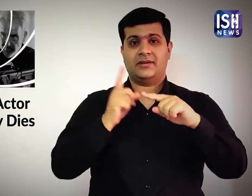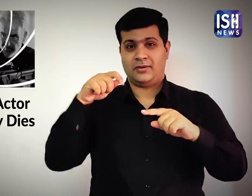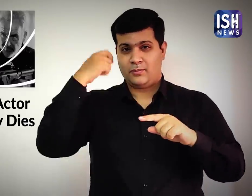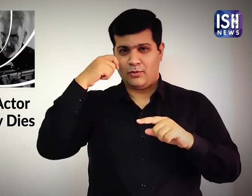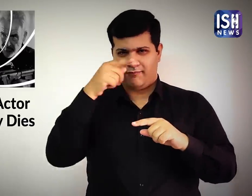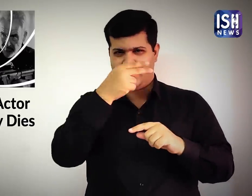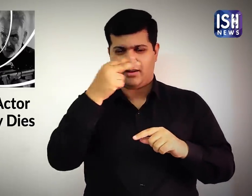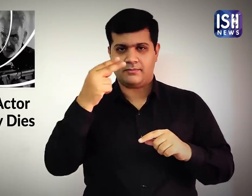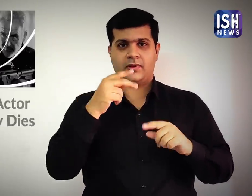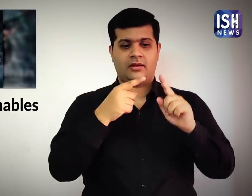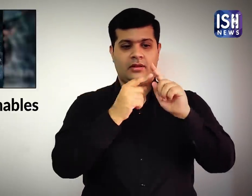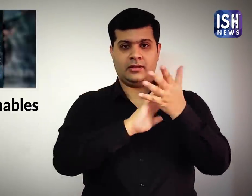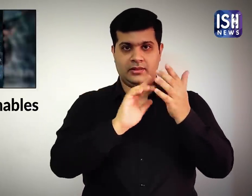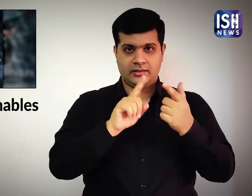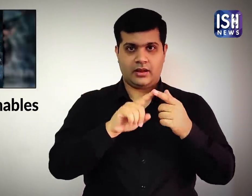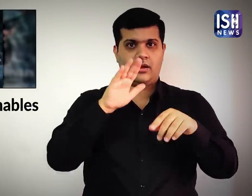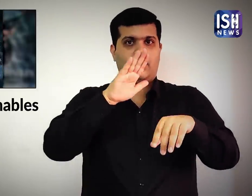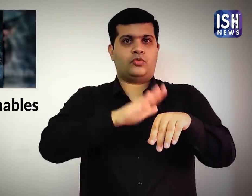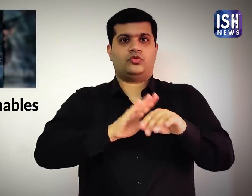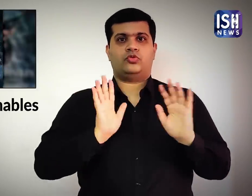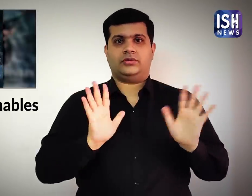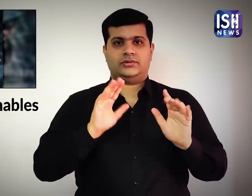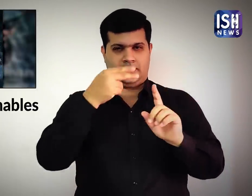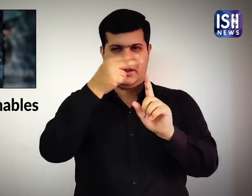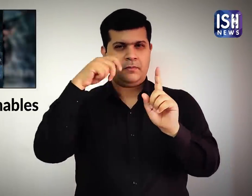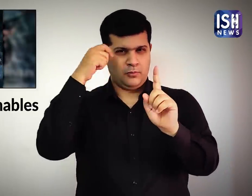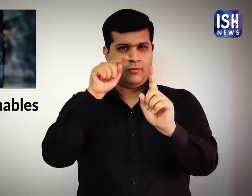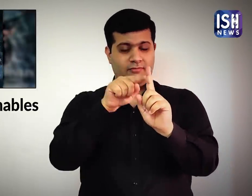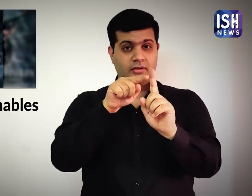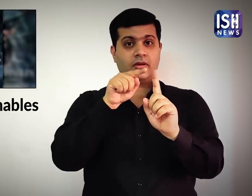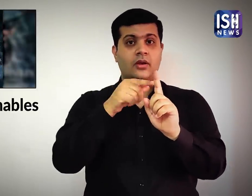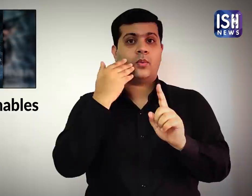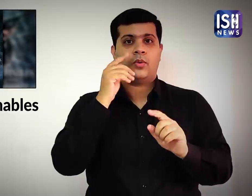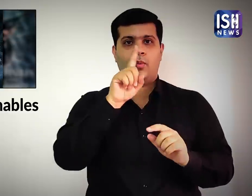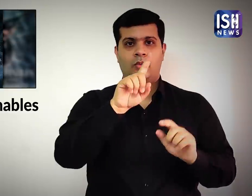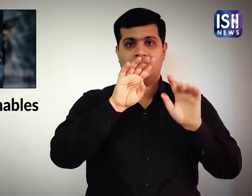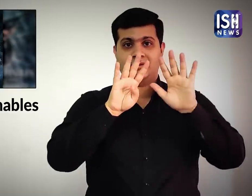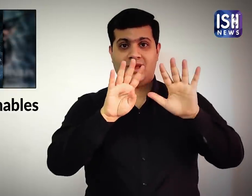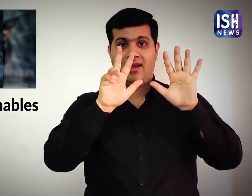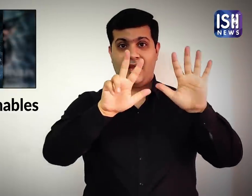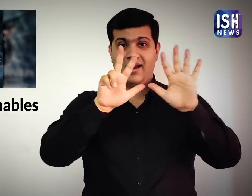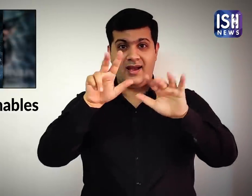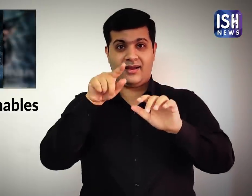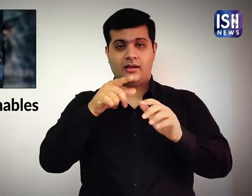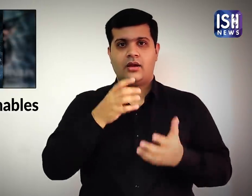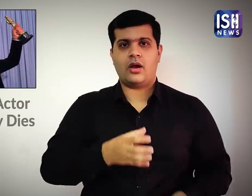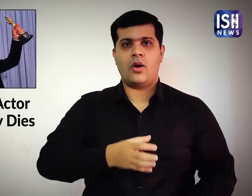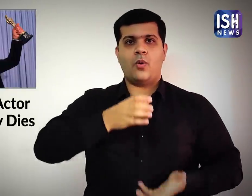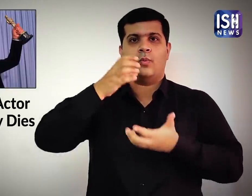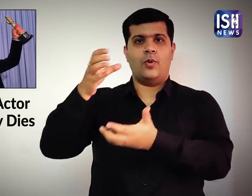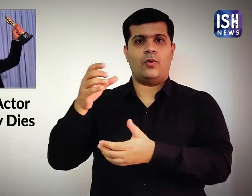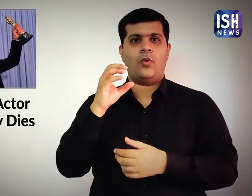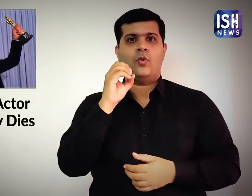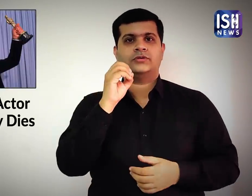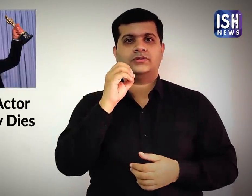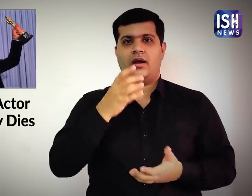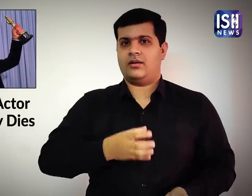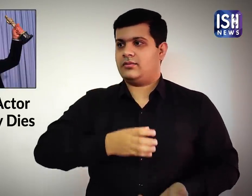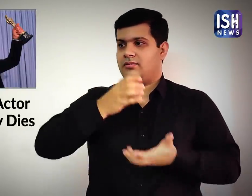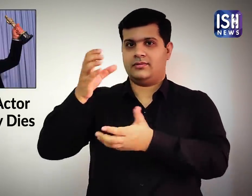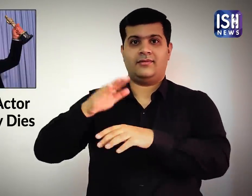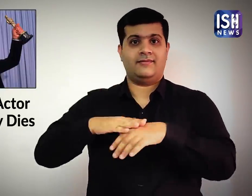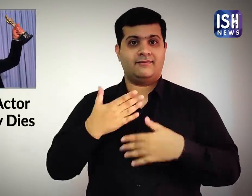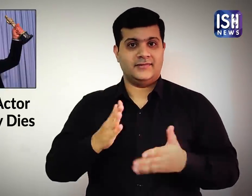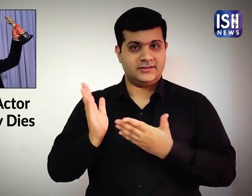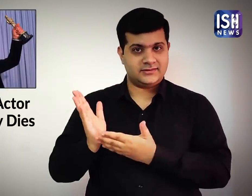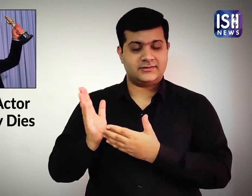He won an Oscar in 1988 for his role in the movie ‘The Untouchables’.